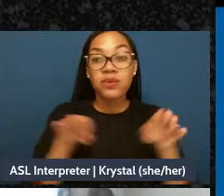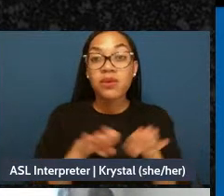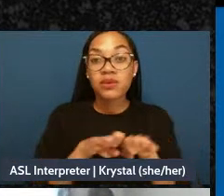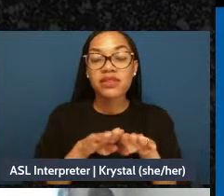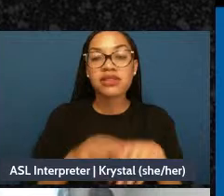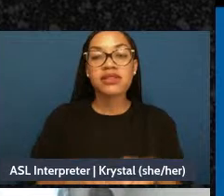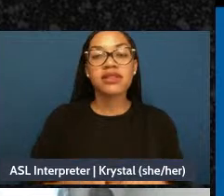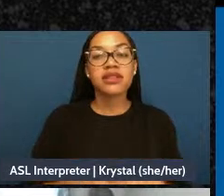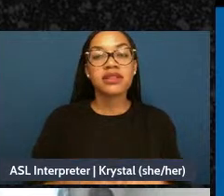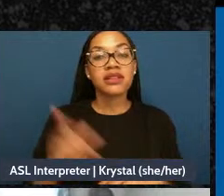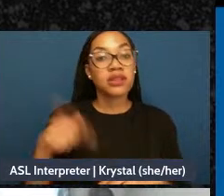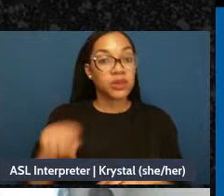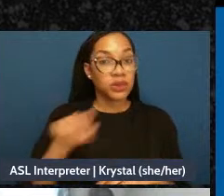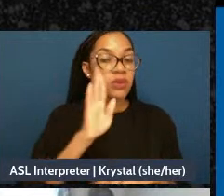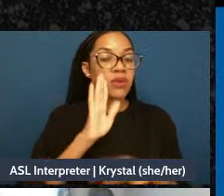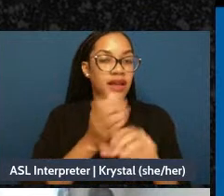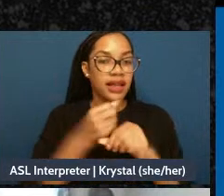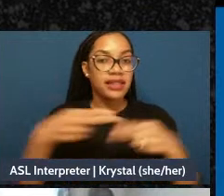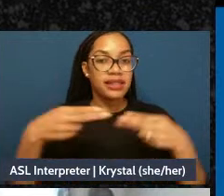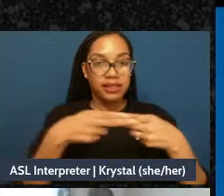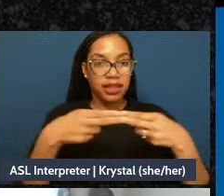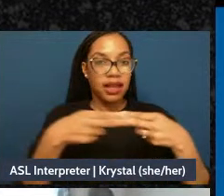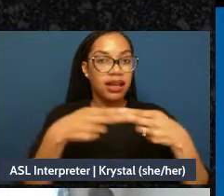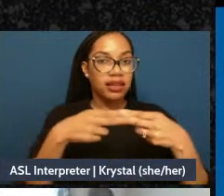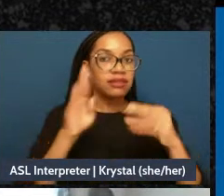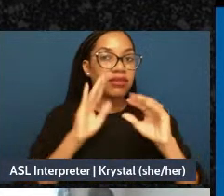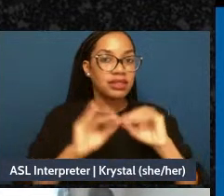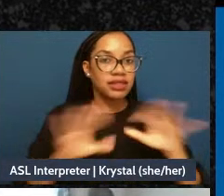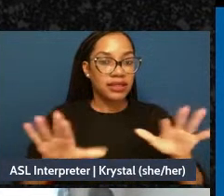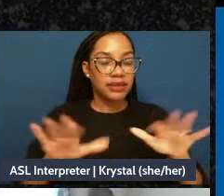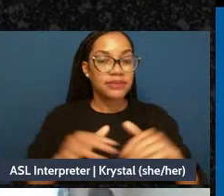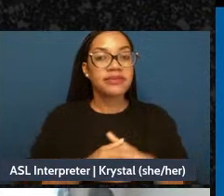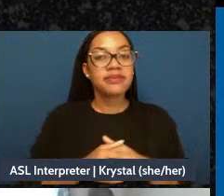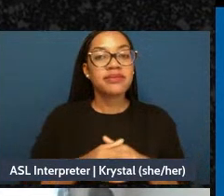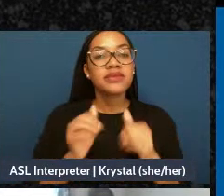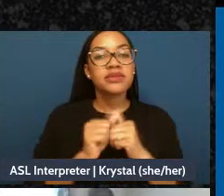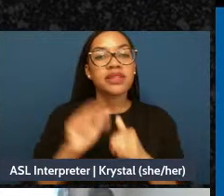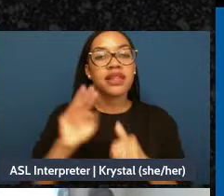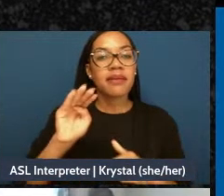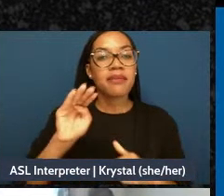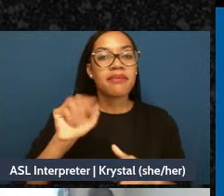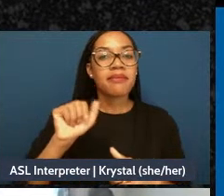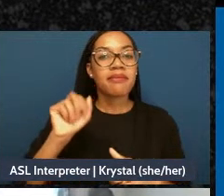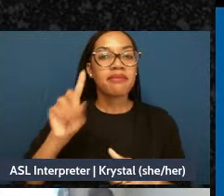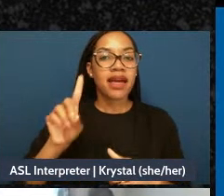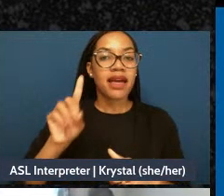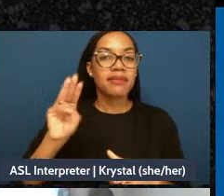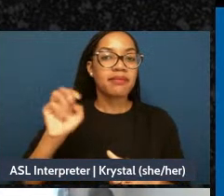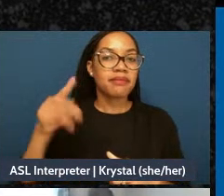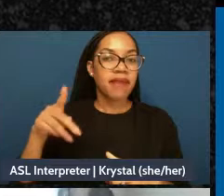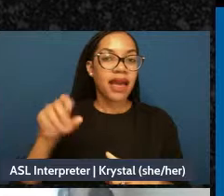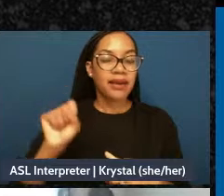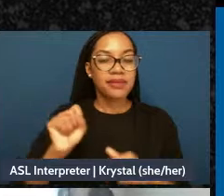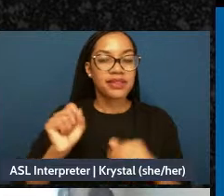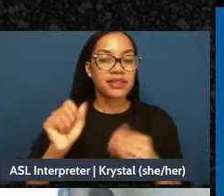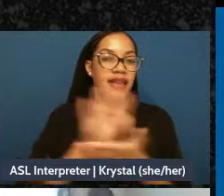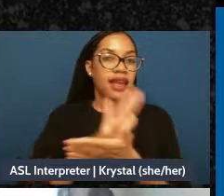to receive all the slides in a Mad Maps hangout - handout with guided questions after this workshop,